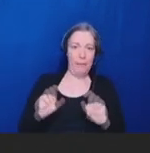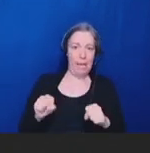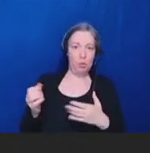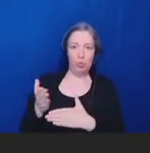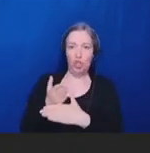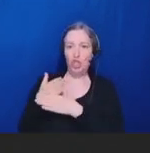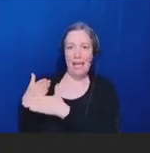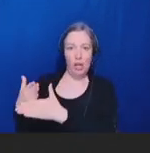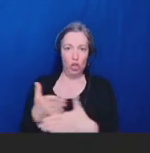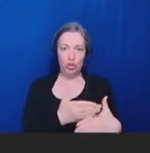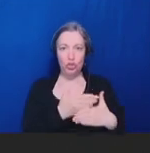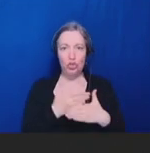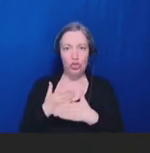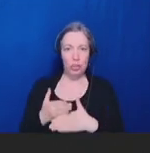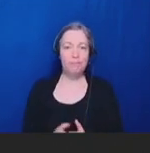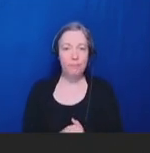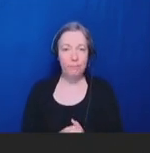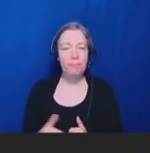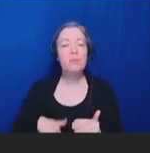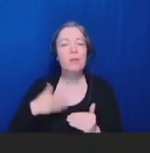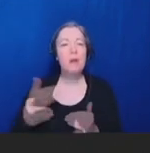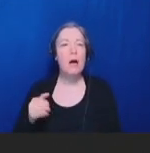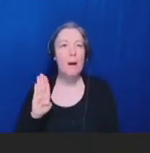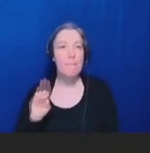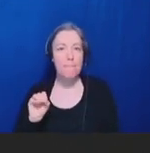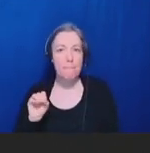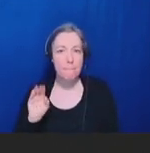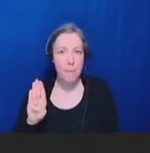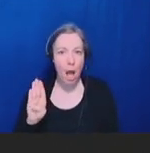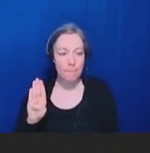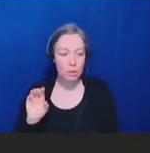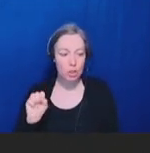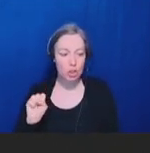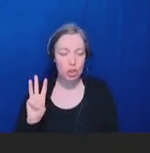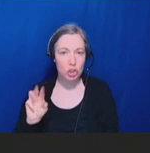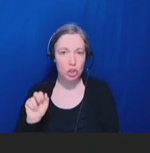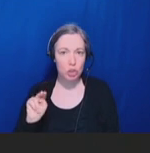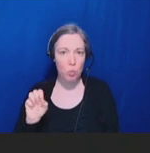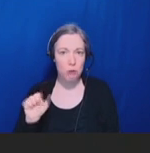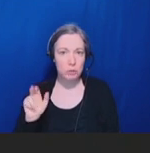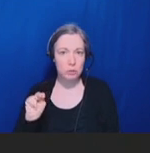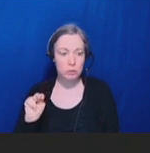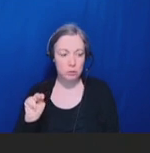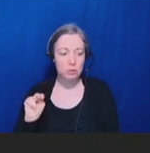Robert Swanson: Hi. Great presentation, lots of great recommendations. I just had